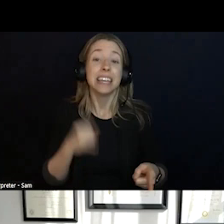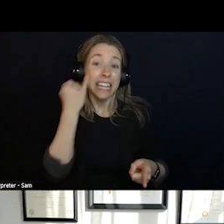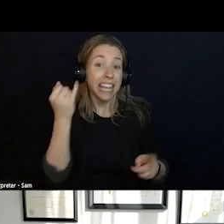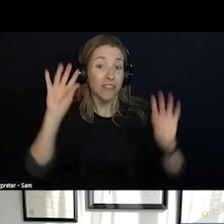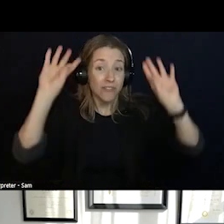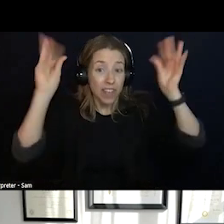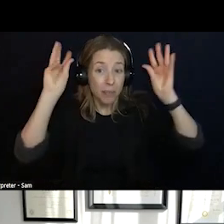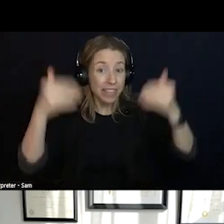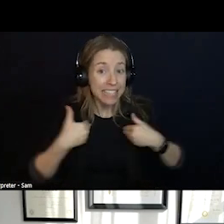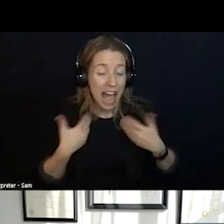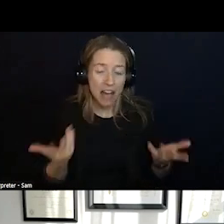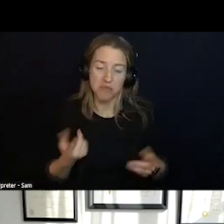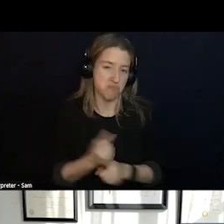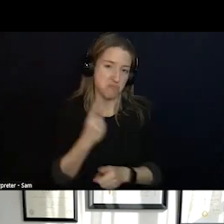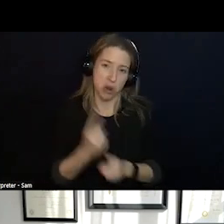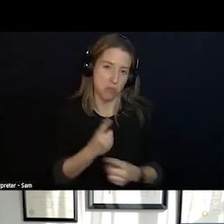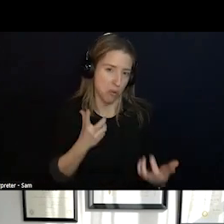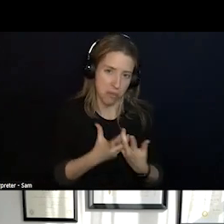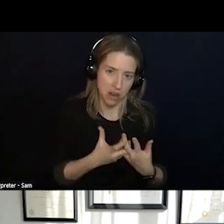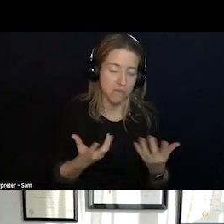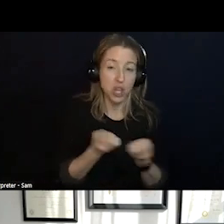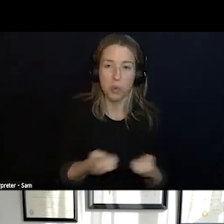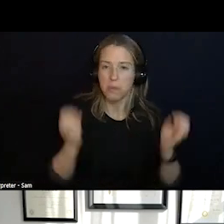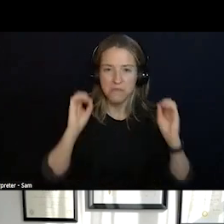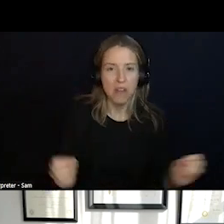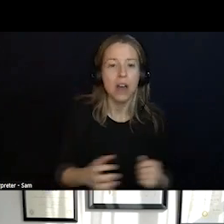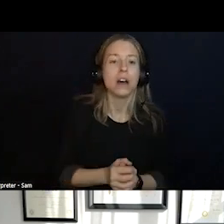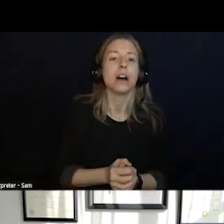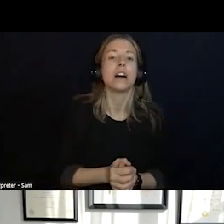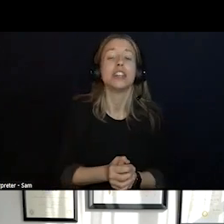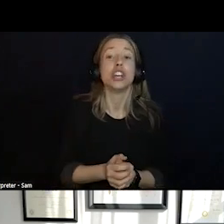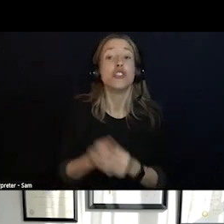NOT HAVE EQUIPMENT OR SUPPLIES AND MANNED BY UNTRAINED INDIVIDUALS.